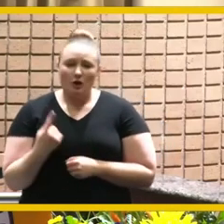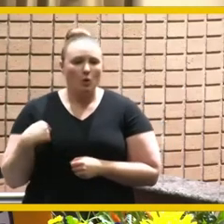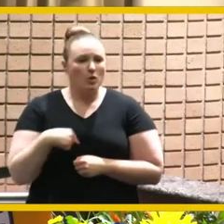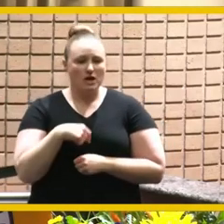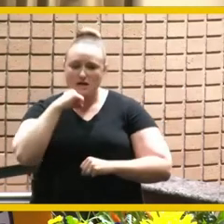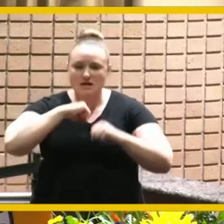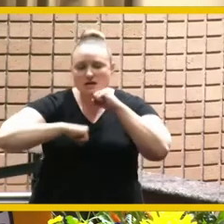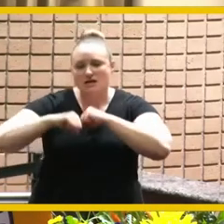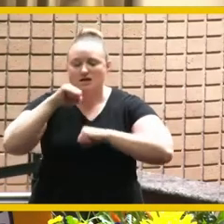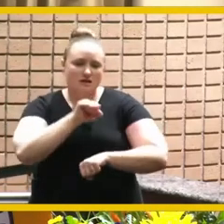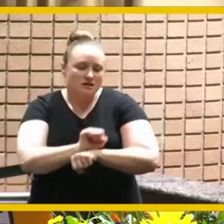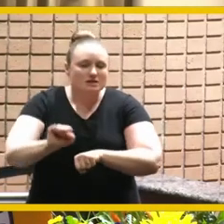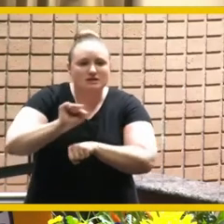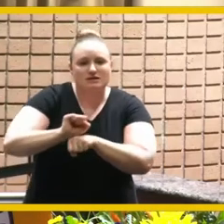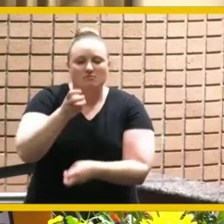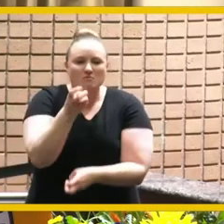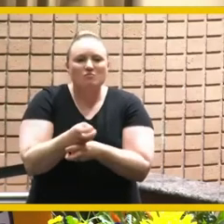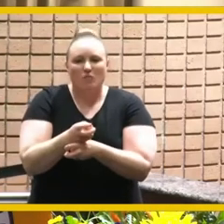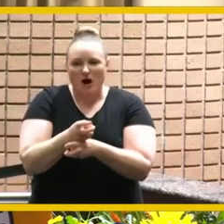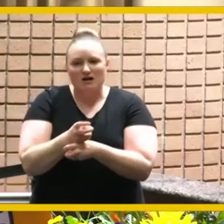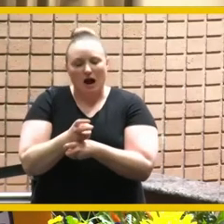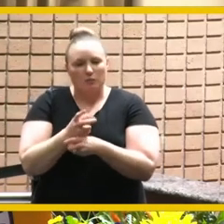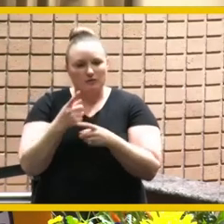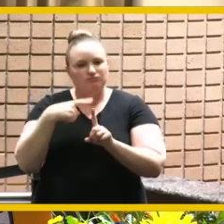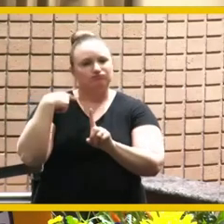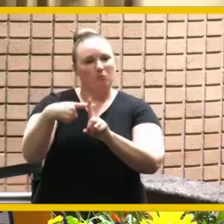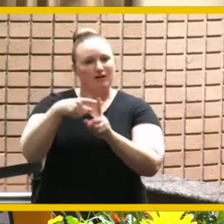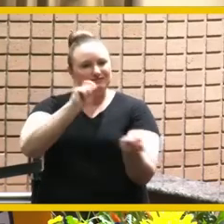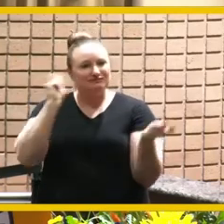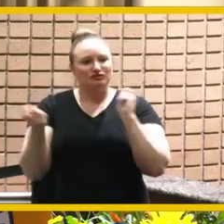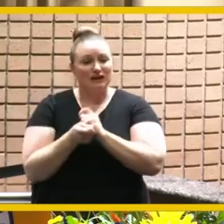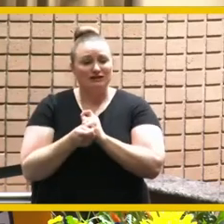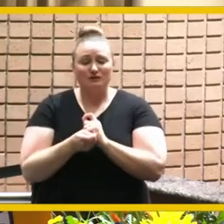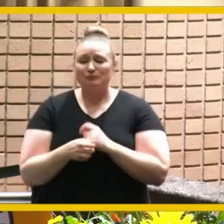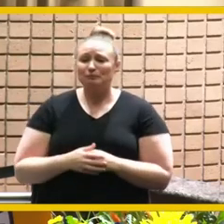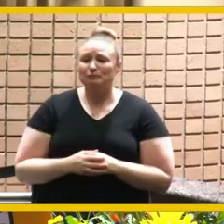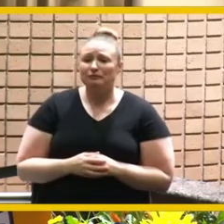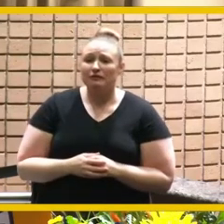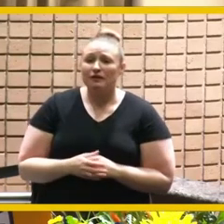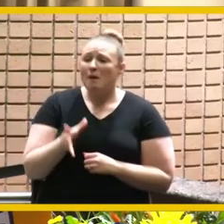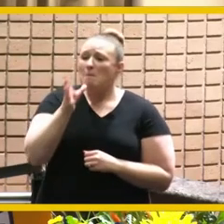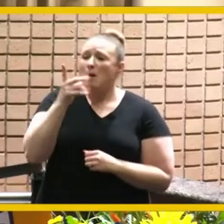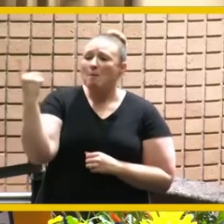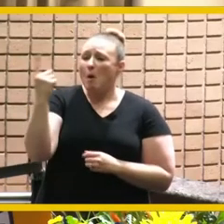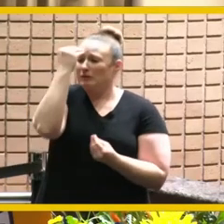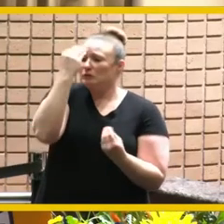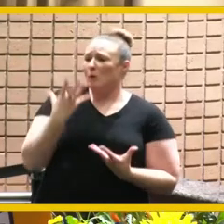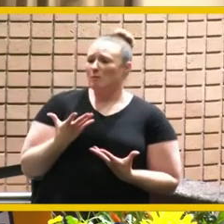and mom always told me you know make places better make places better wherever you go